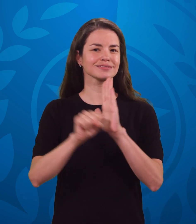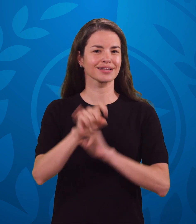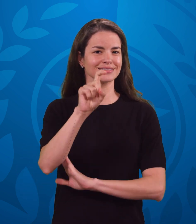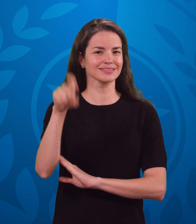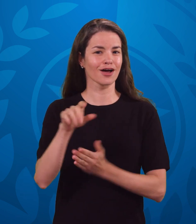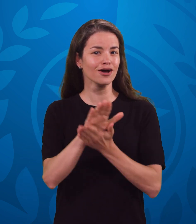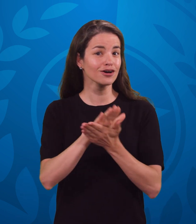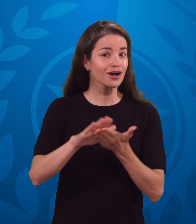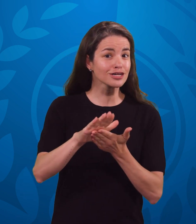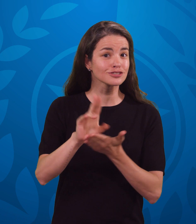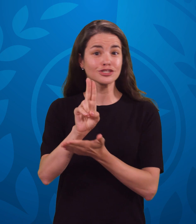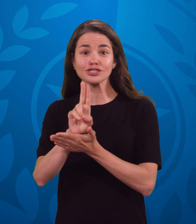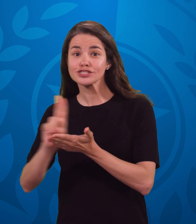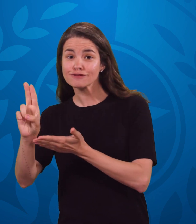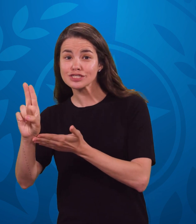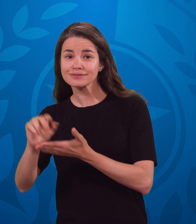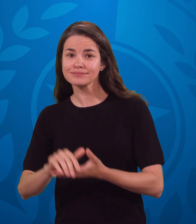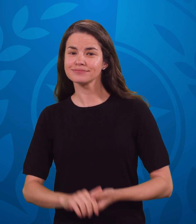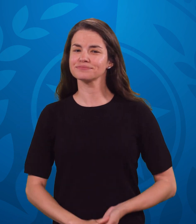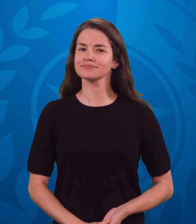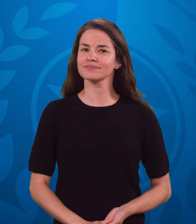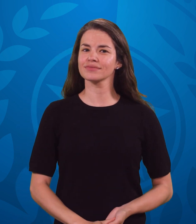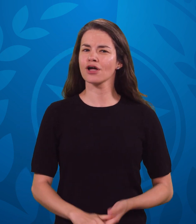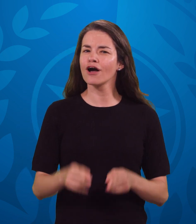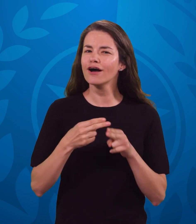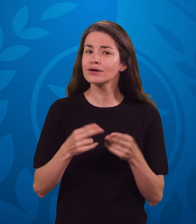at state-supported, post-secondary schools in Texas.